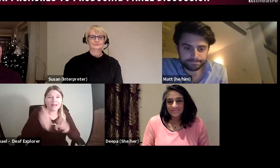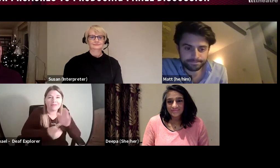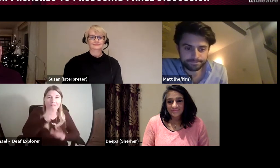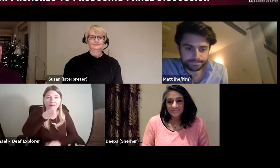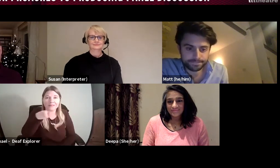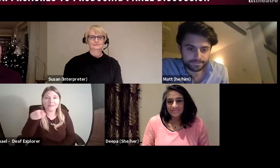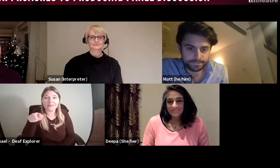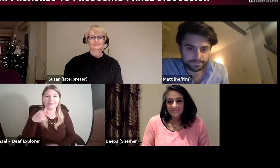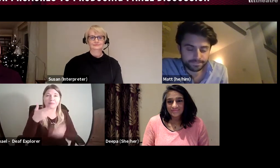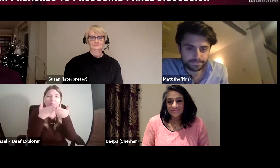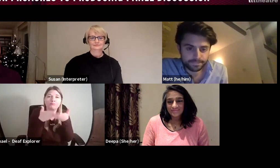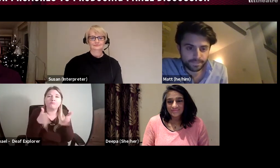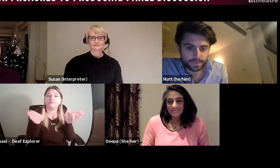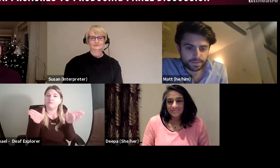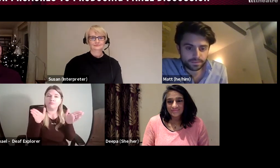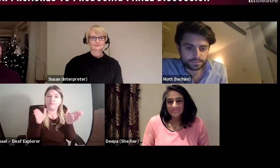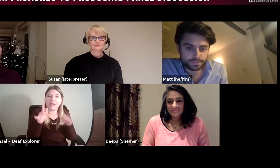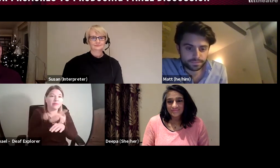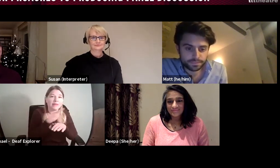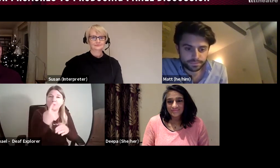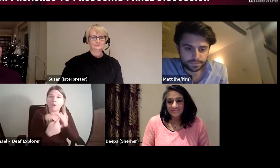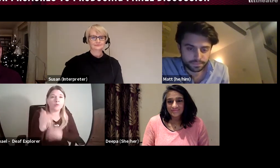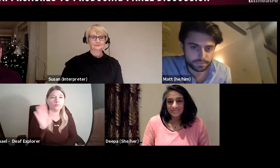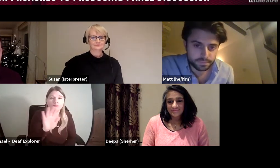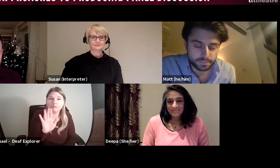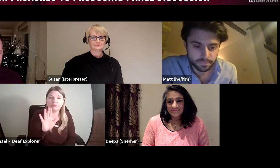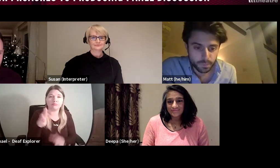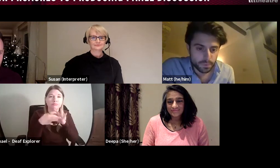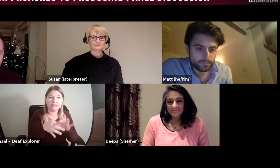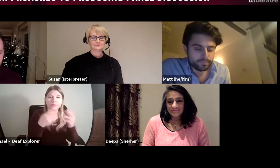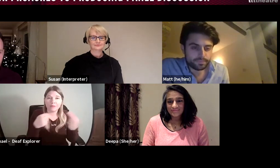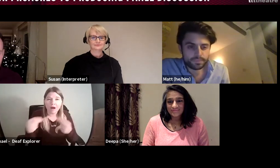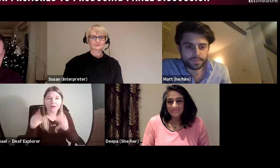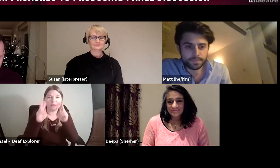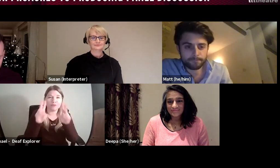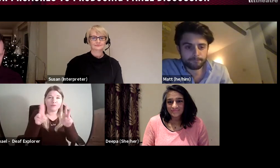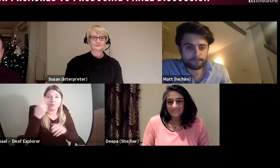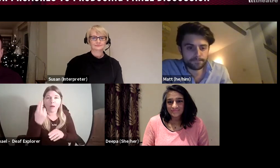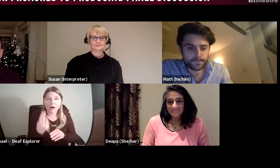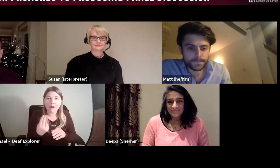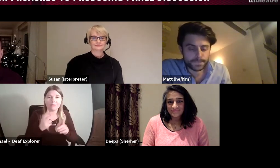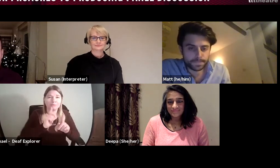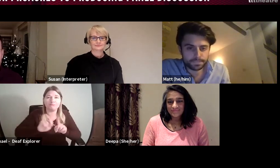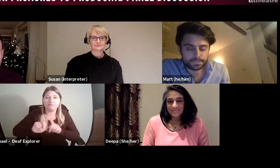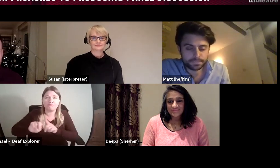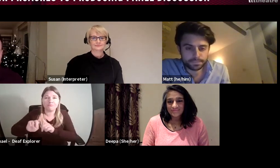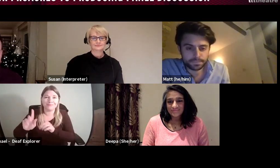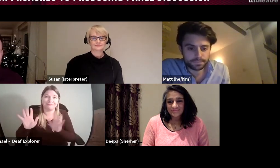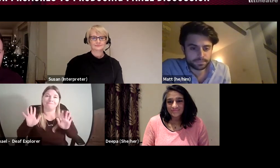We support deaf artists on a range of art projects. Not just theatre, but dance,